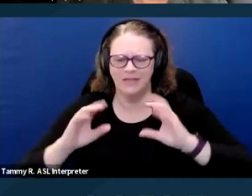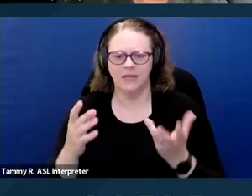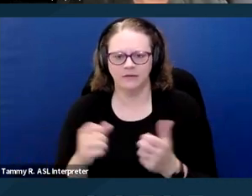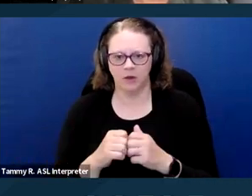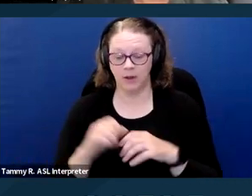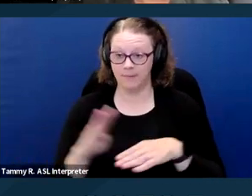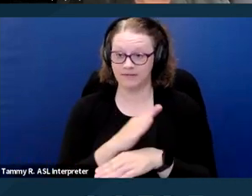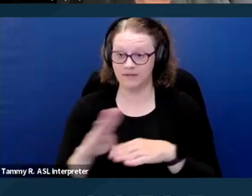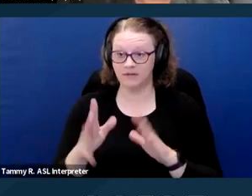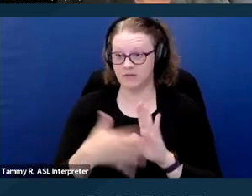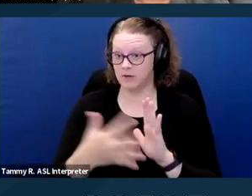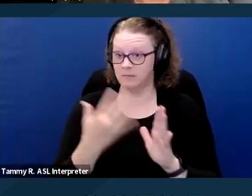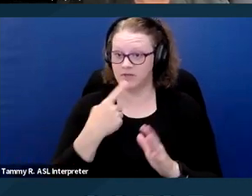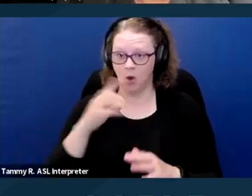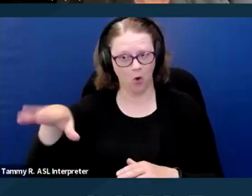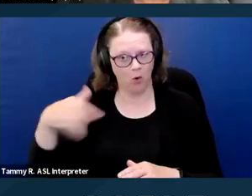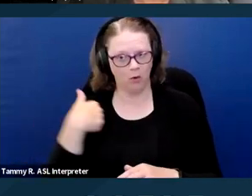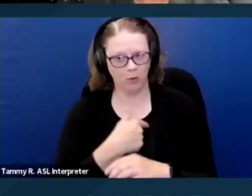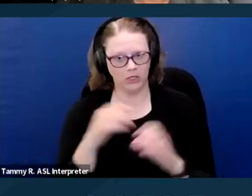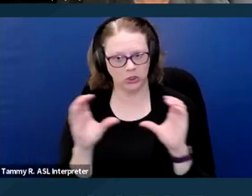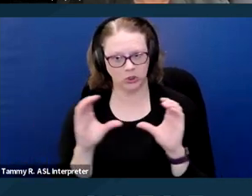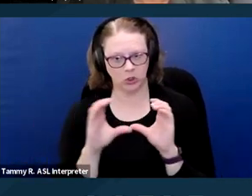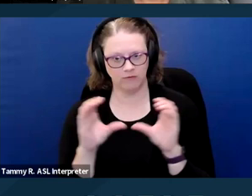or certify animals, especially ones that are found online,